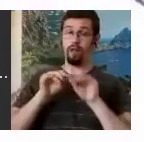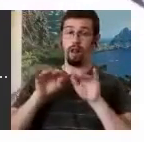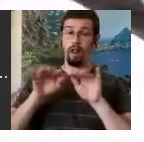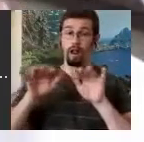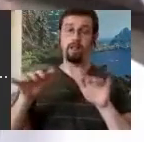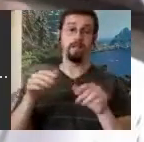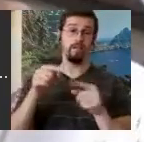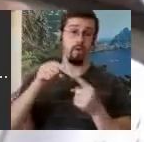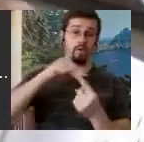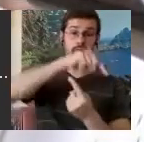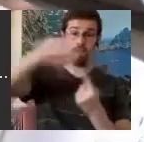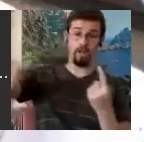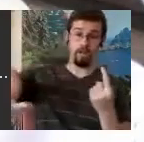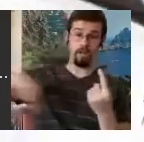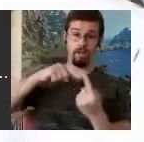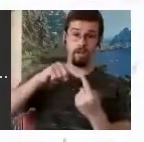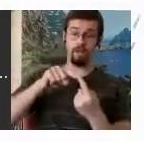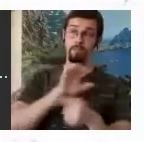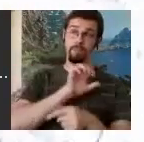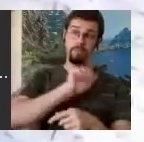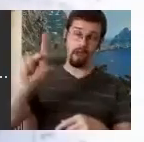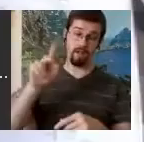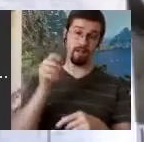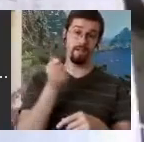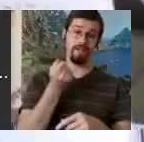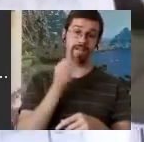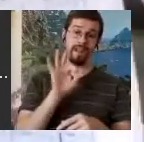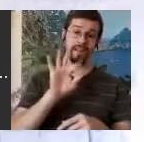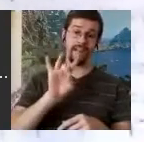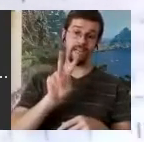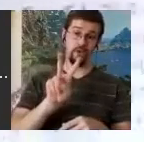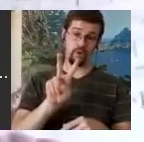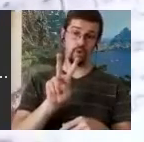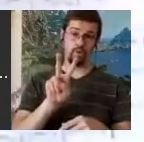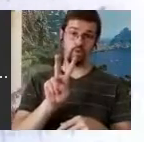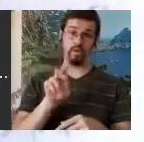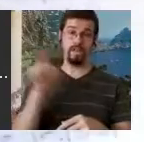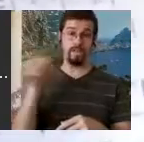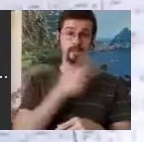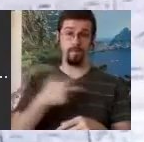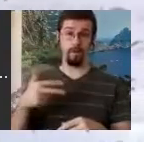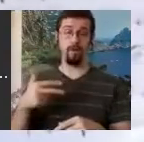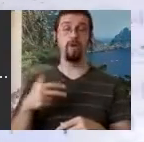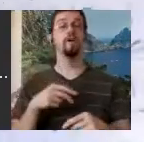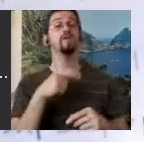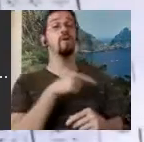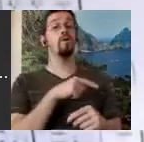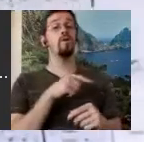Denmark in 1982, after Nancy started publishing the SignWriter Newspaper in